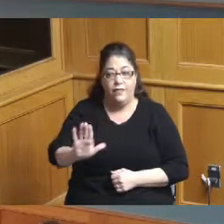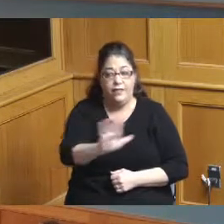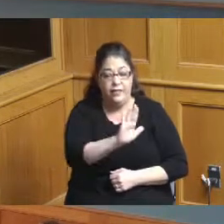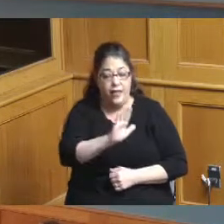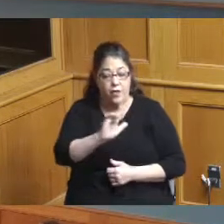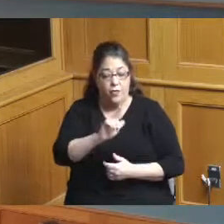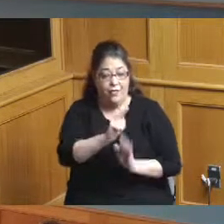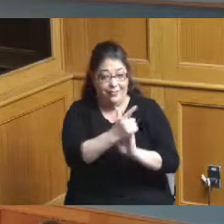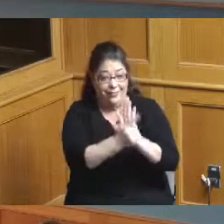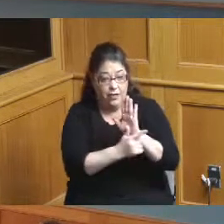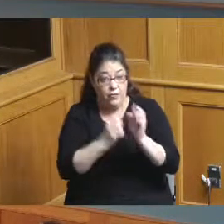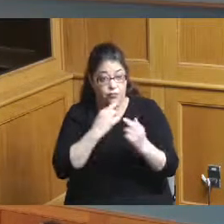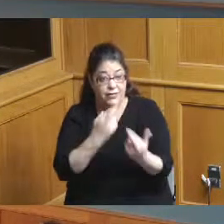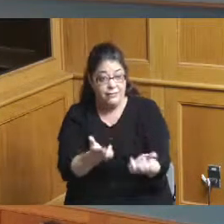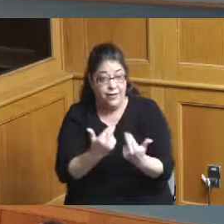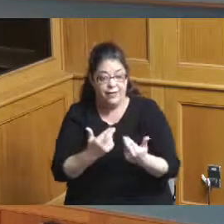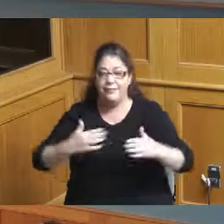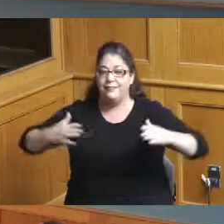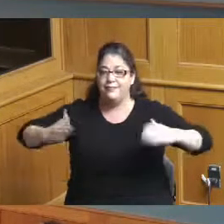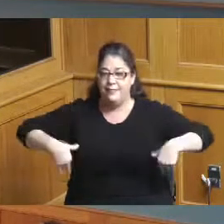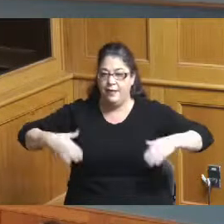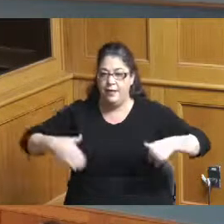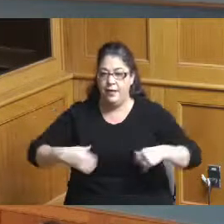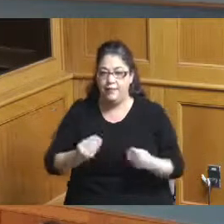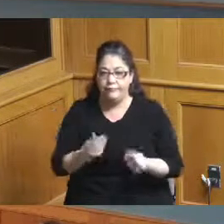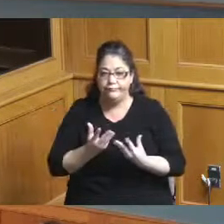on that but we're supposed to have a follow-up conversation with them shortly to figure out where